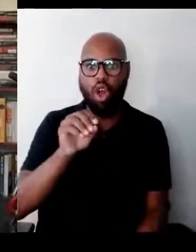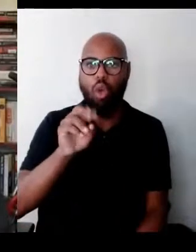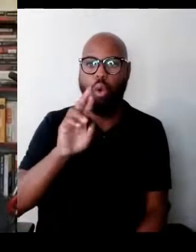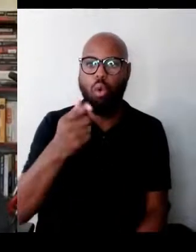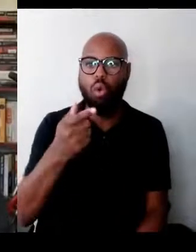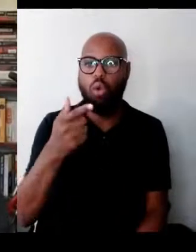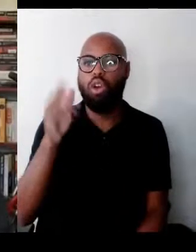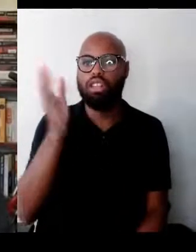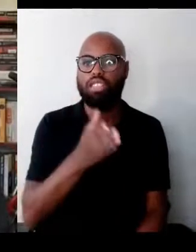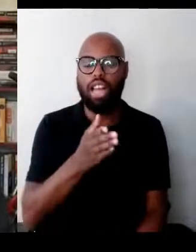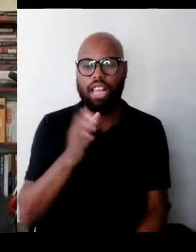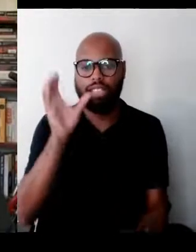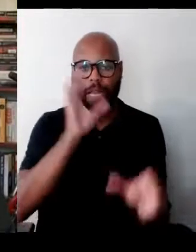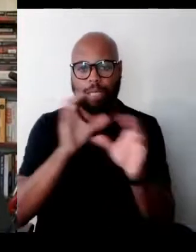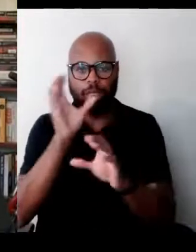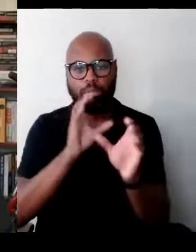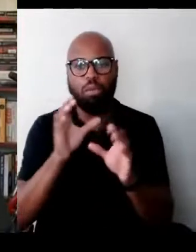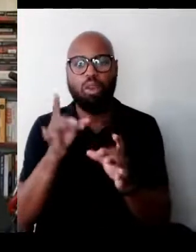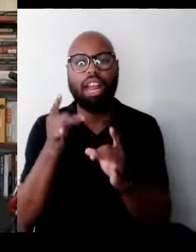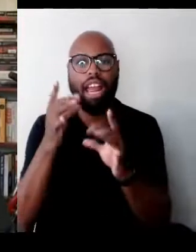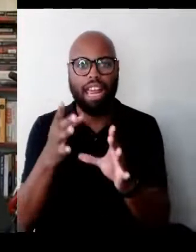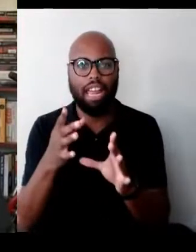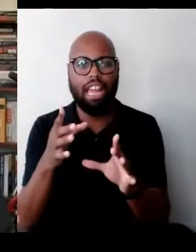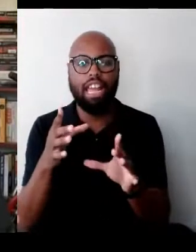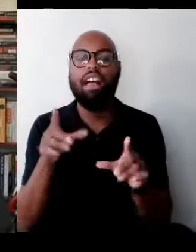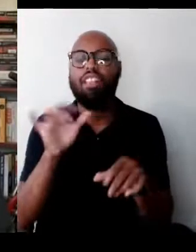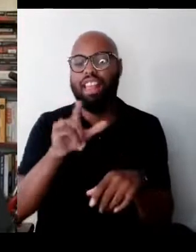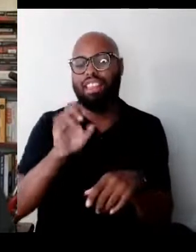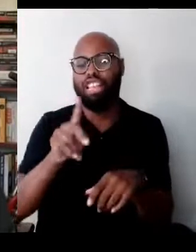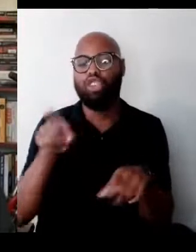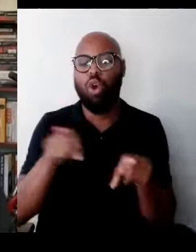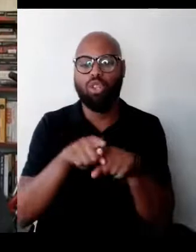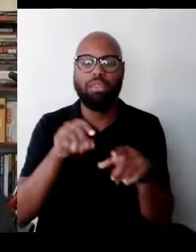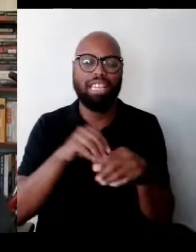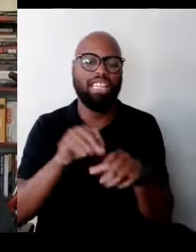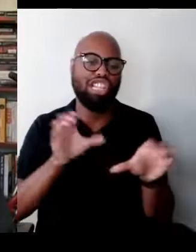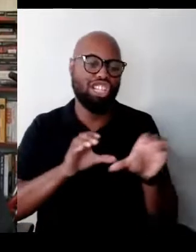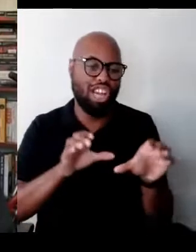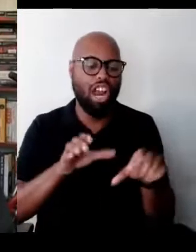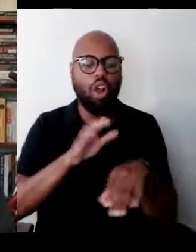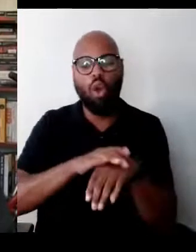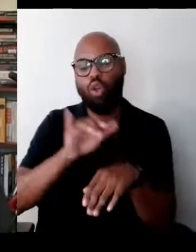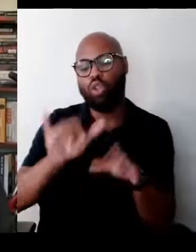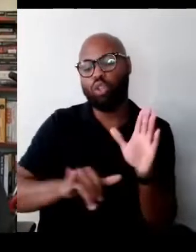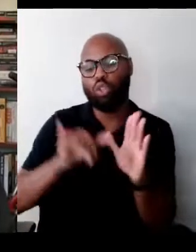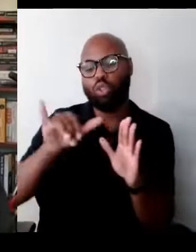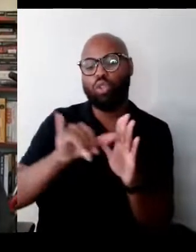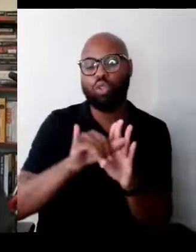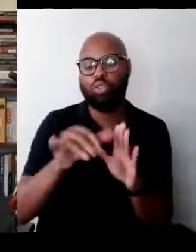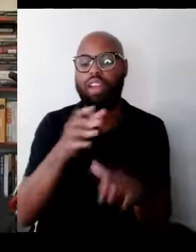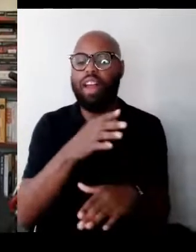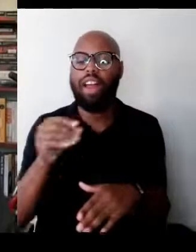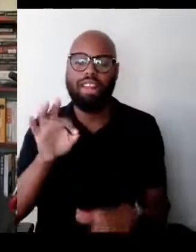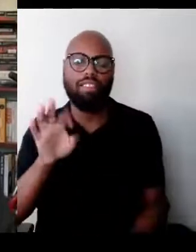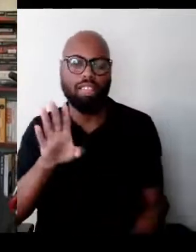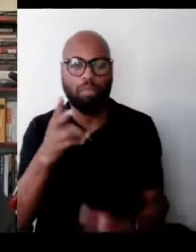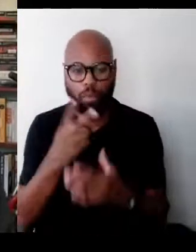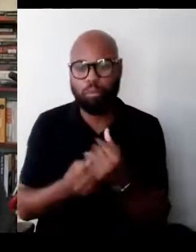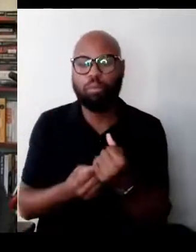and that link should also be in the chats, at YouTube and on Facebook. Remember also that the panel would like